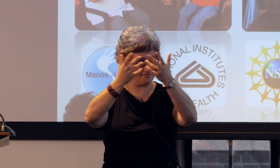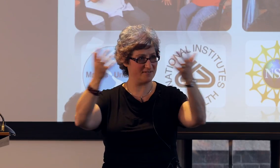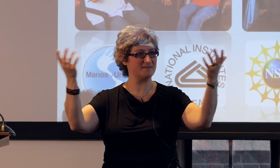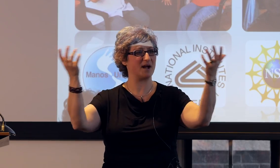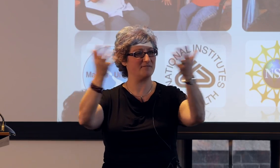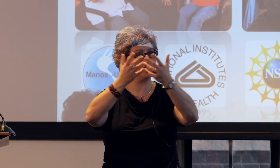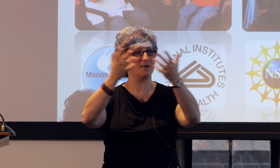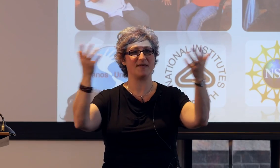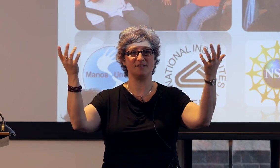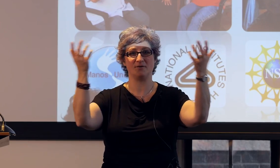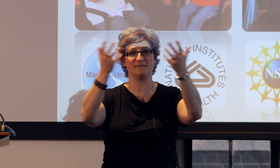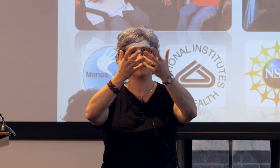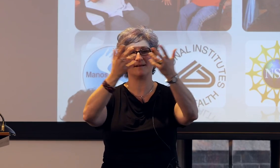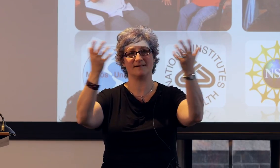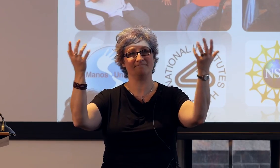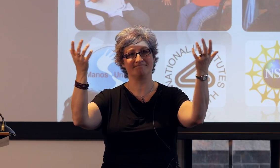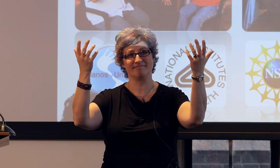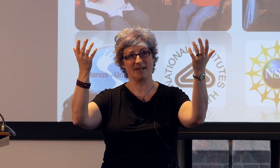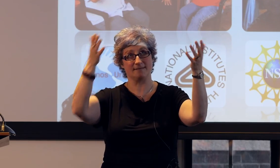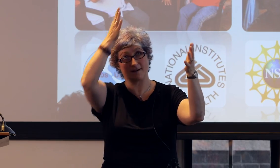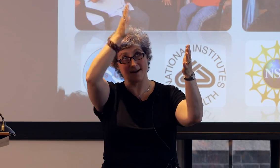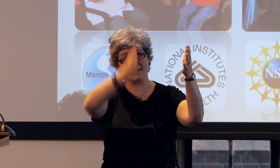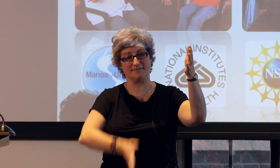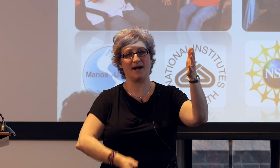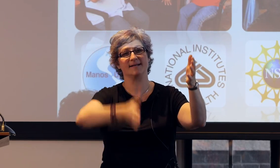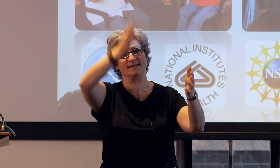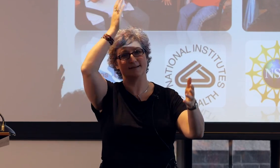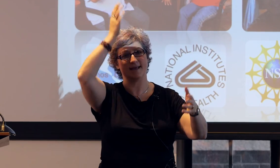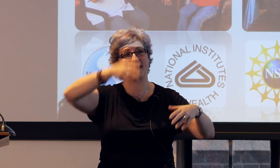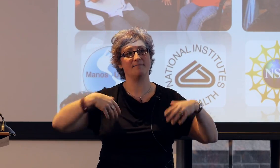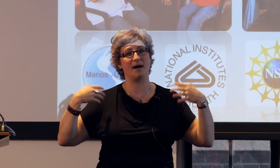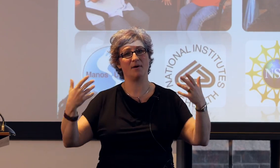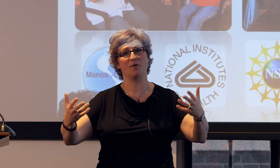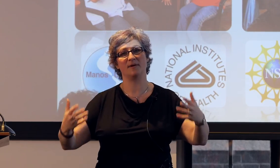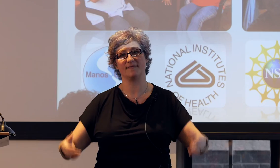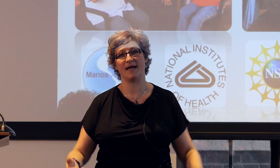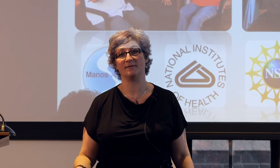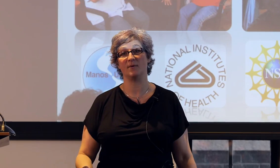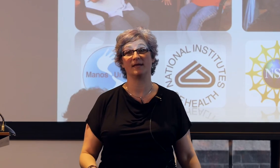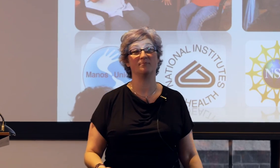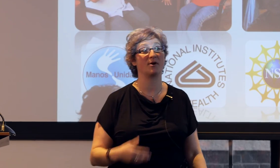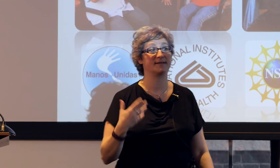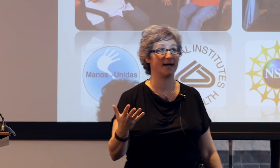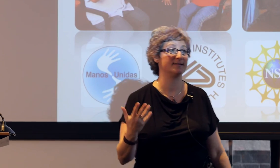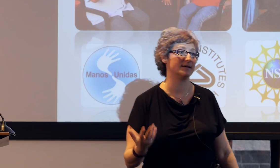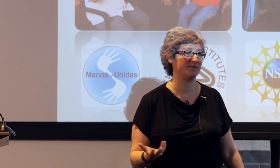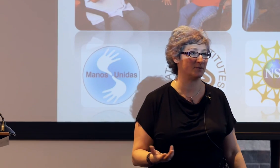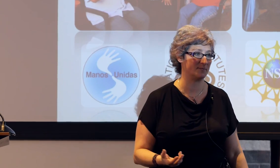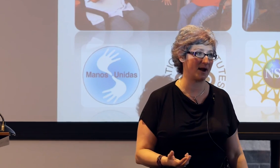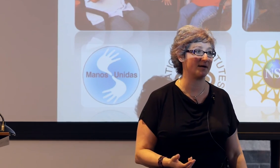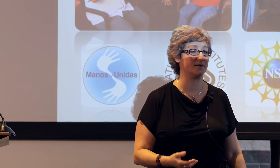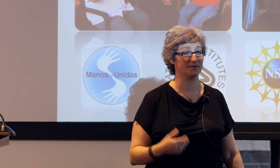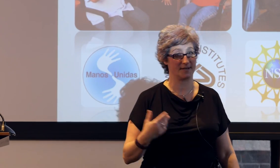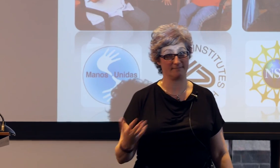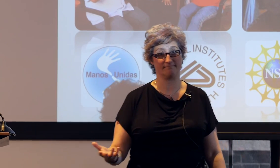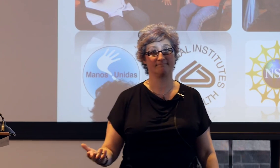in my view, and they're kinda divided and I'm hoping that we can break down some of those barriers